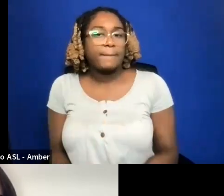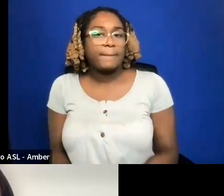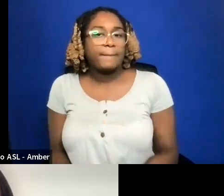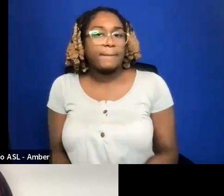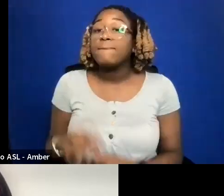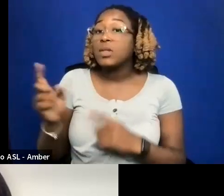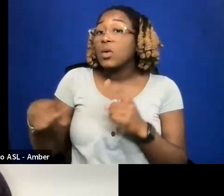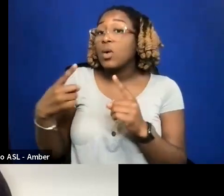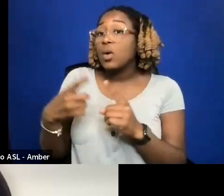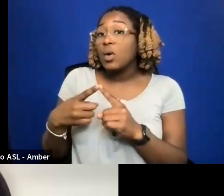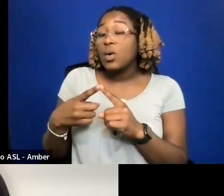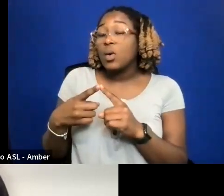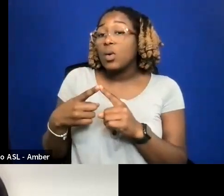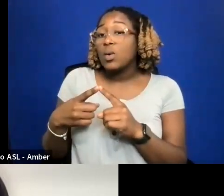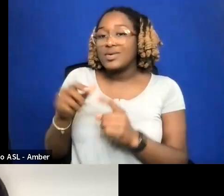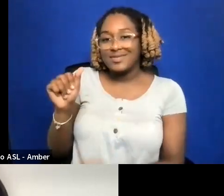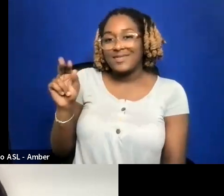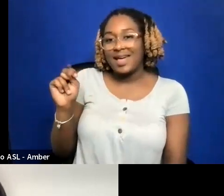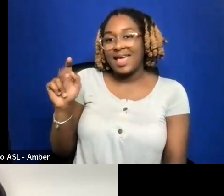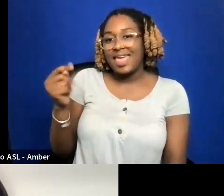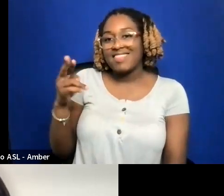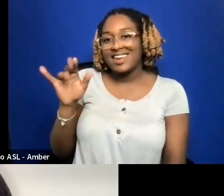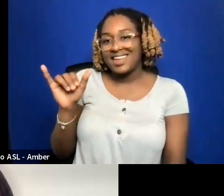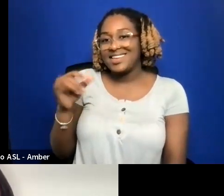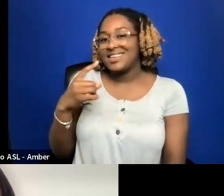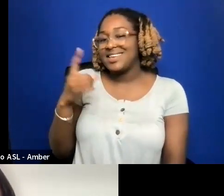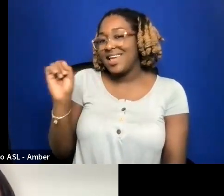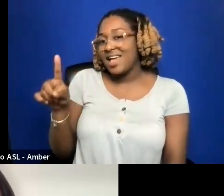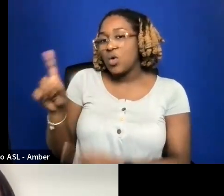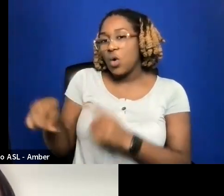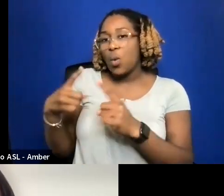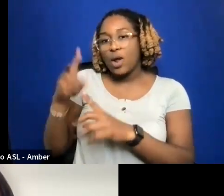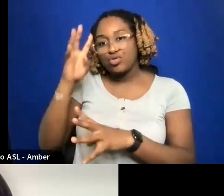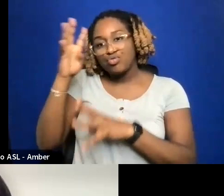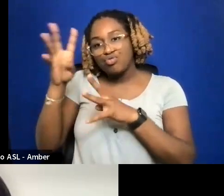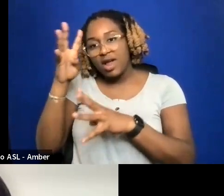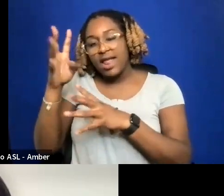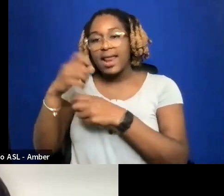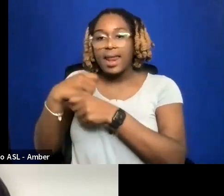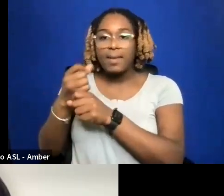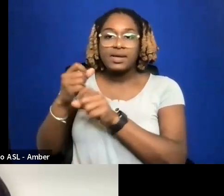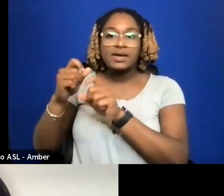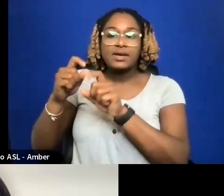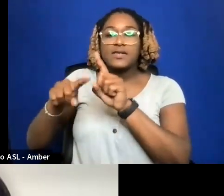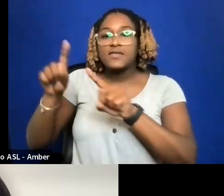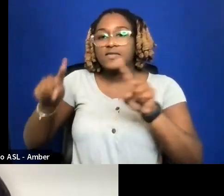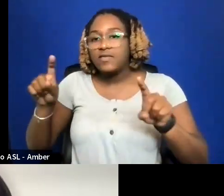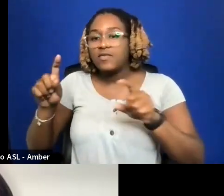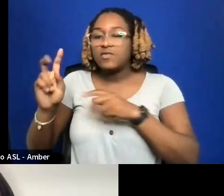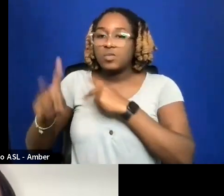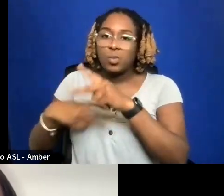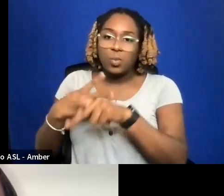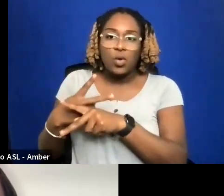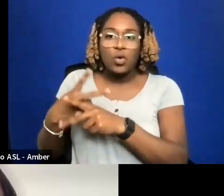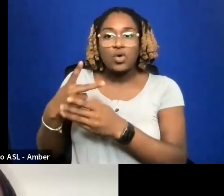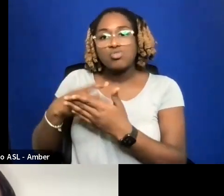WHEN CREATING AND USING VARIOUS VERSIONS OF YOUR PROJECTS, ARE DISTRIBUTORS GOING TO HAVE ISSUES